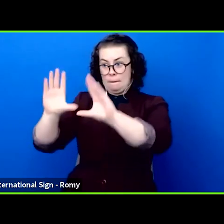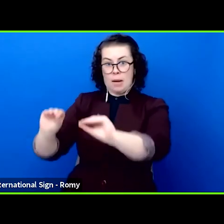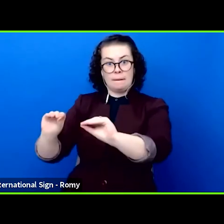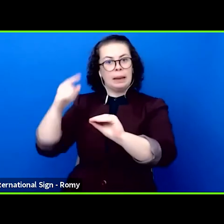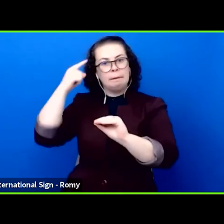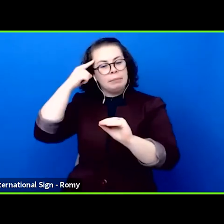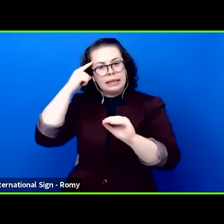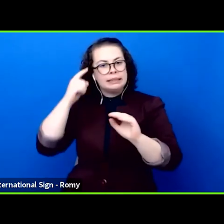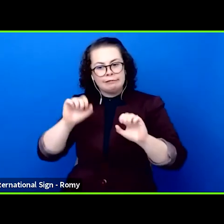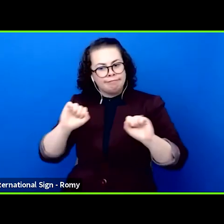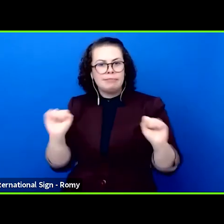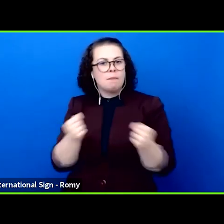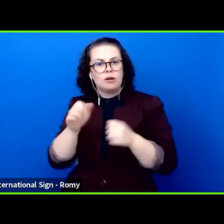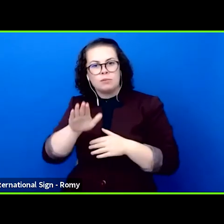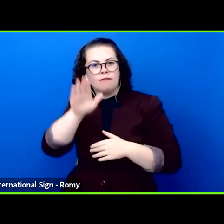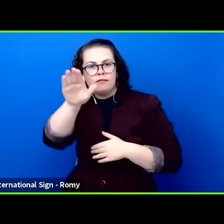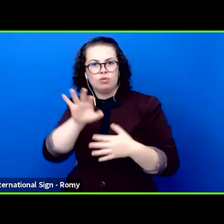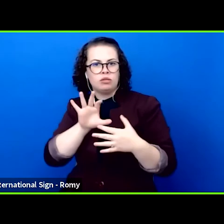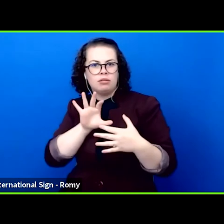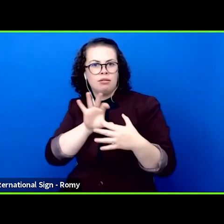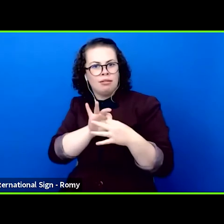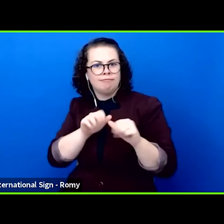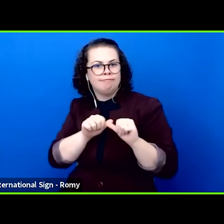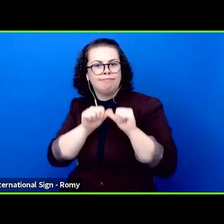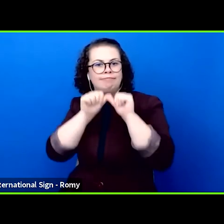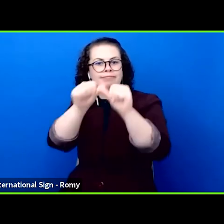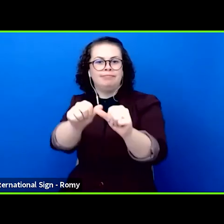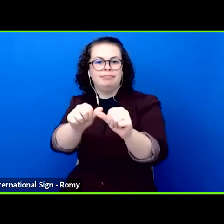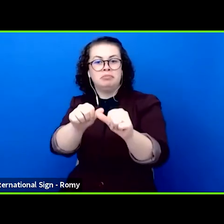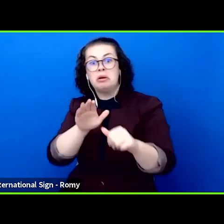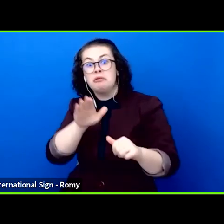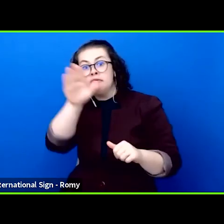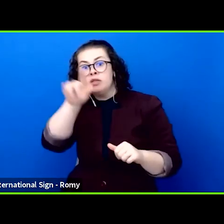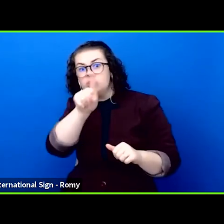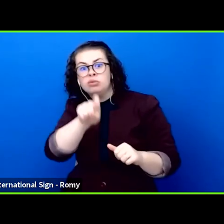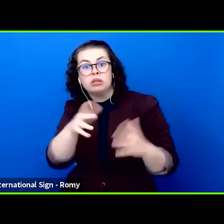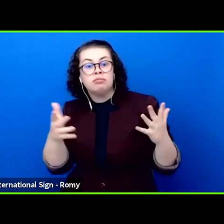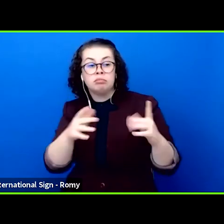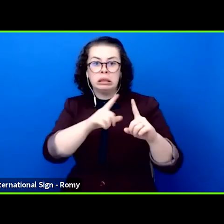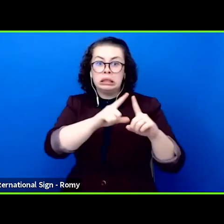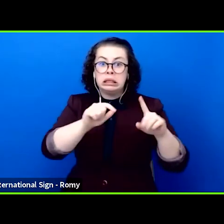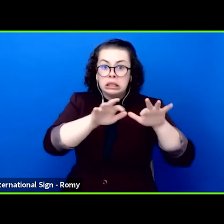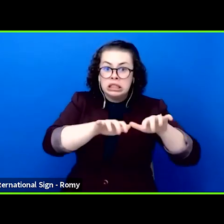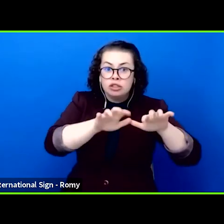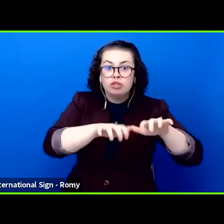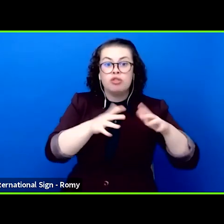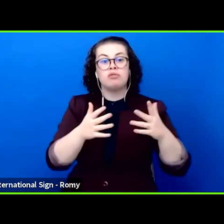whether it is digitalization, the further development of our audience or simply securing